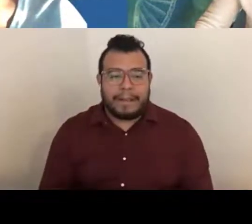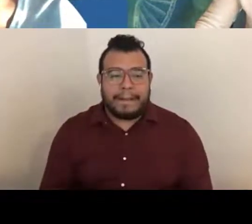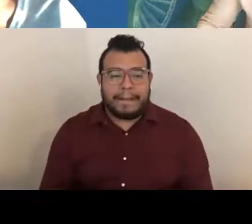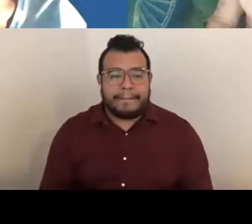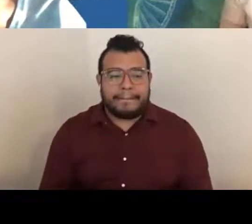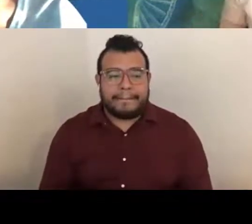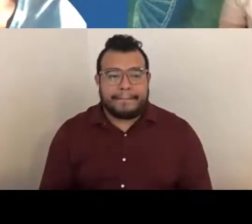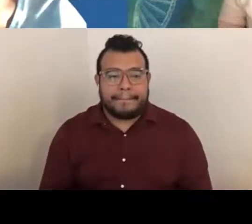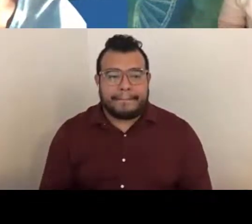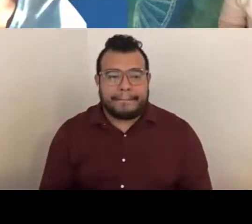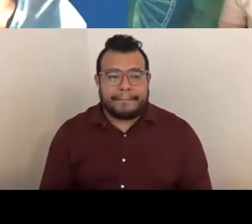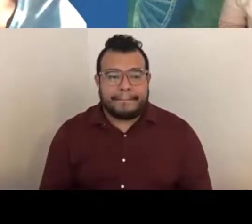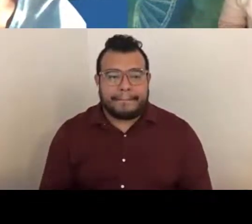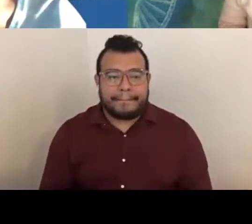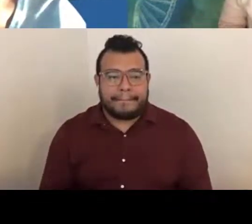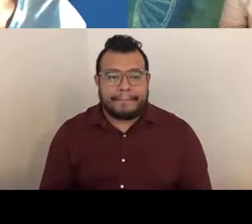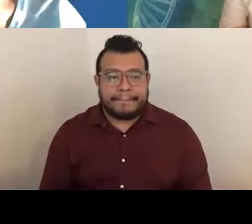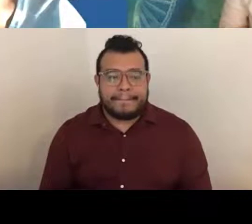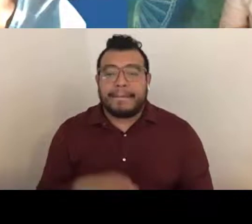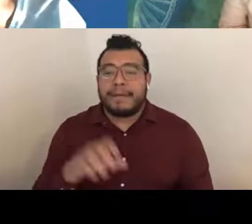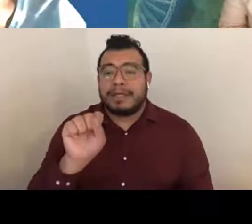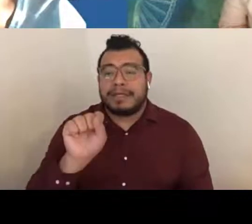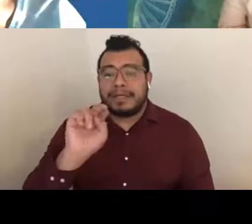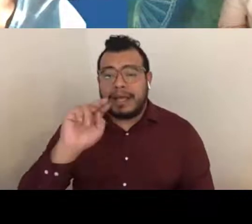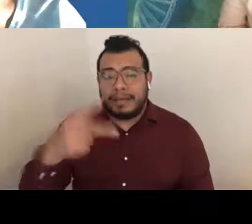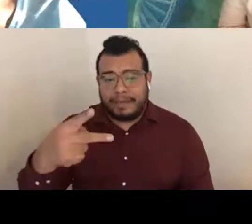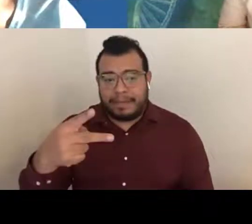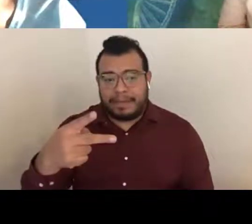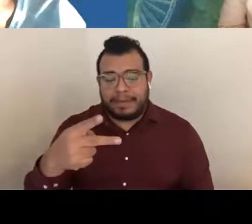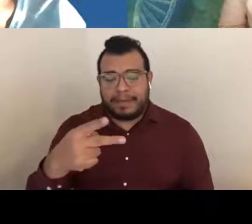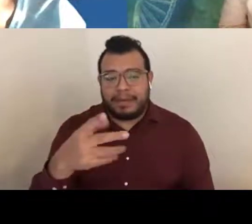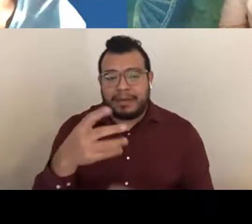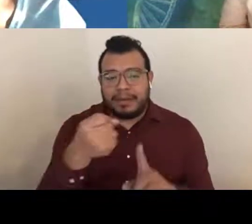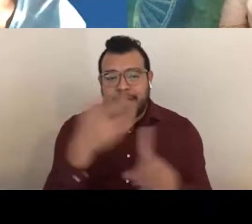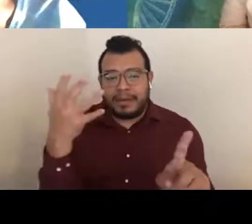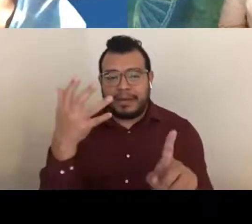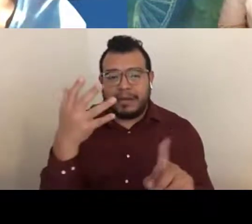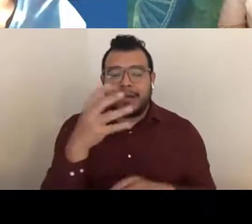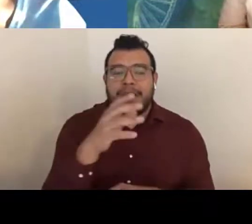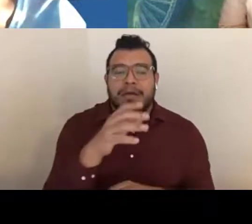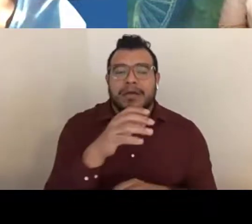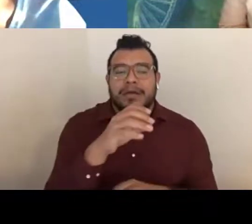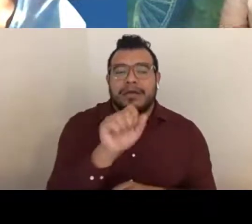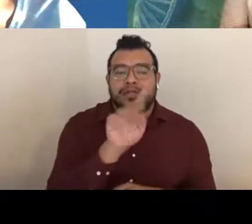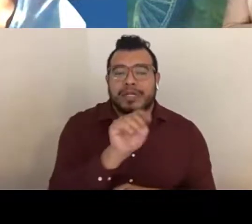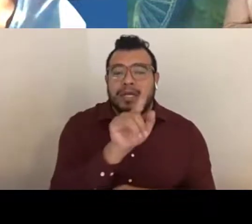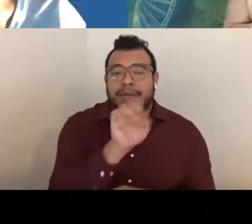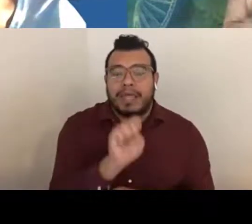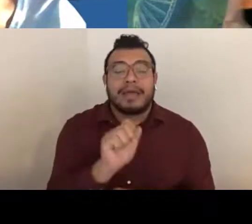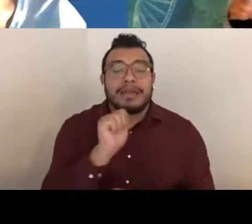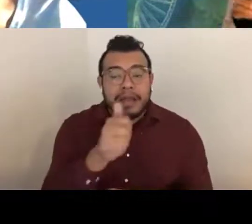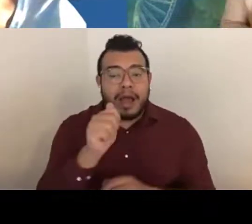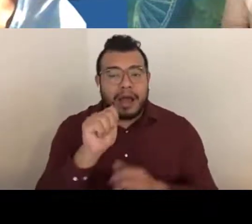Amanda Melillo: I'll just say SNAP stands for streamlined non-competing award process. Susan Medve: Sorry, thank you, Amanda.